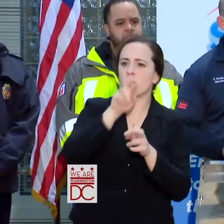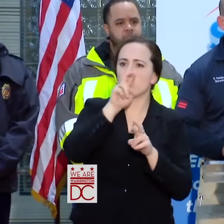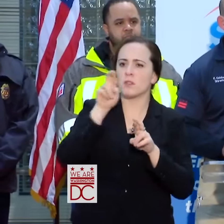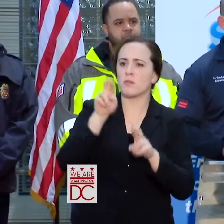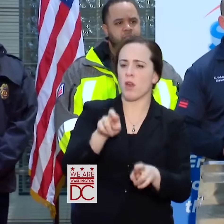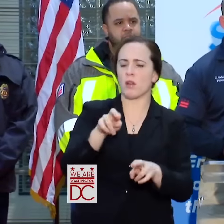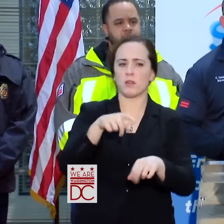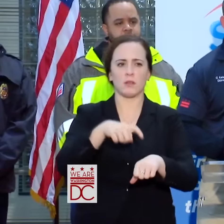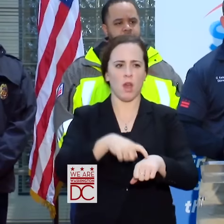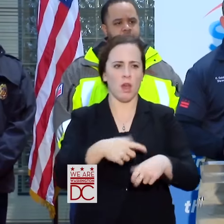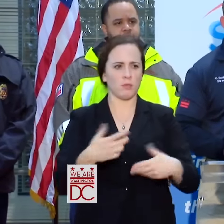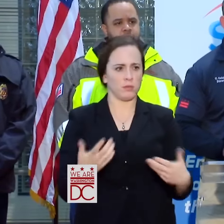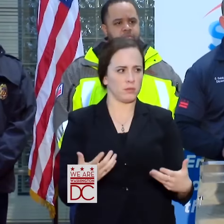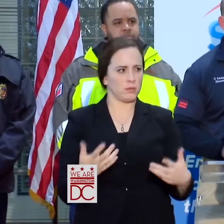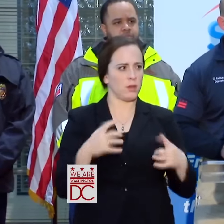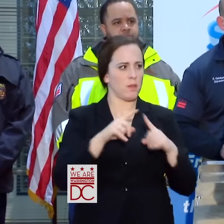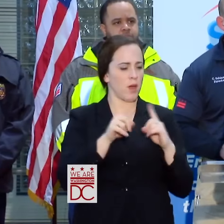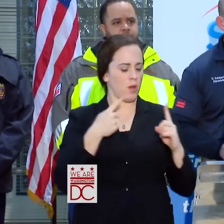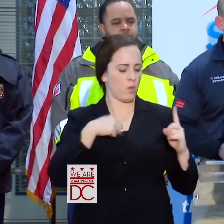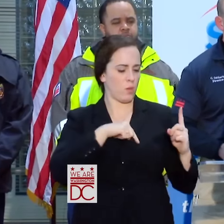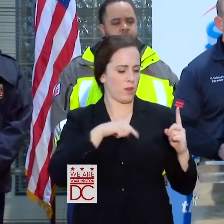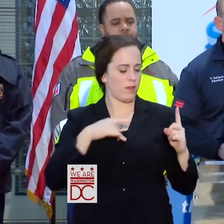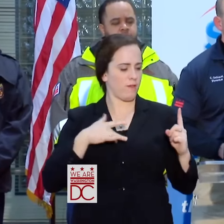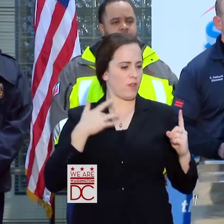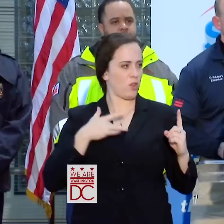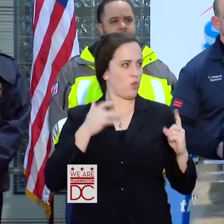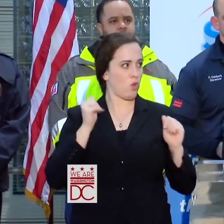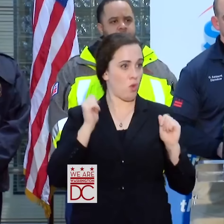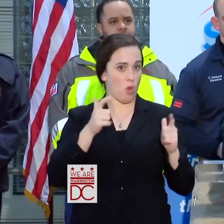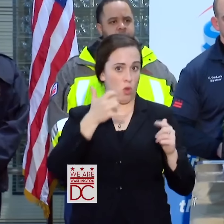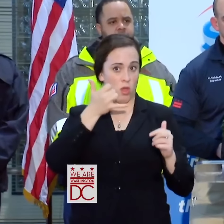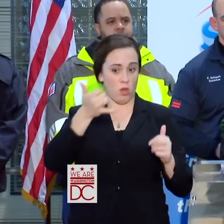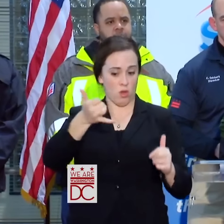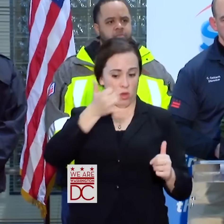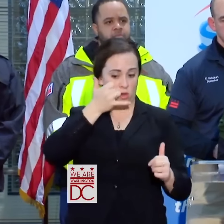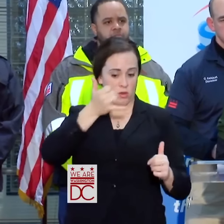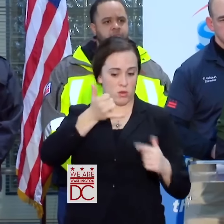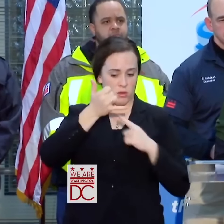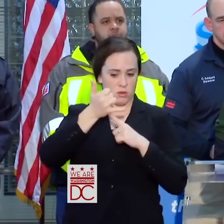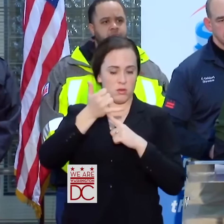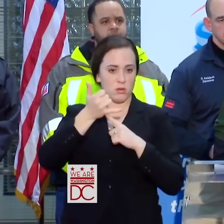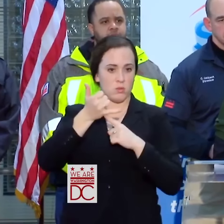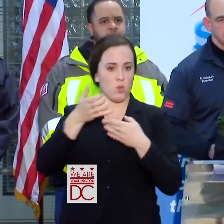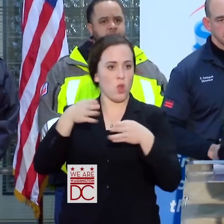BUT WE FEEL THAT ALL OF THE CALLS THAT WE GOT WERE CLOSED OUT SUCCESSFULLY.